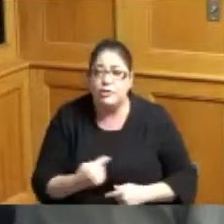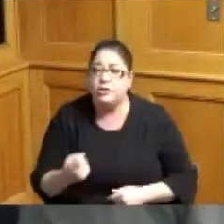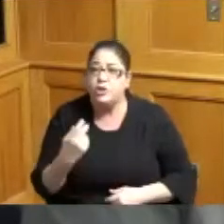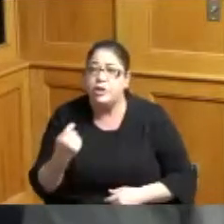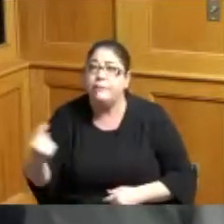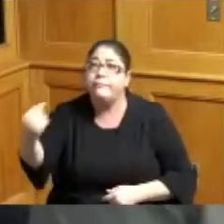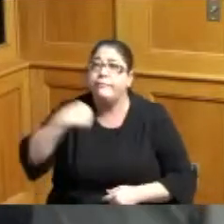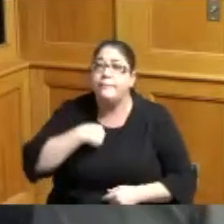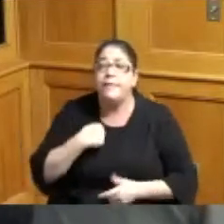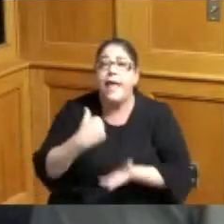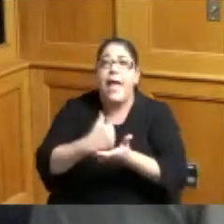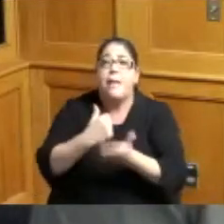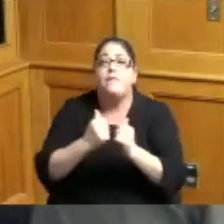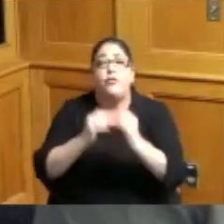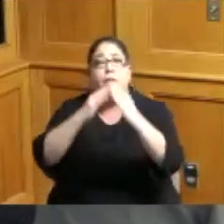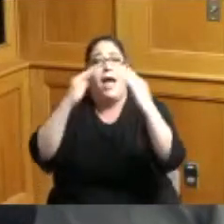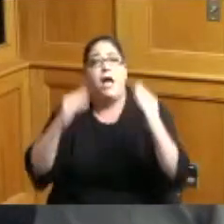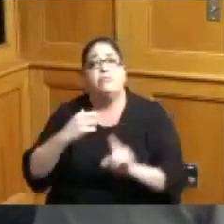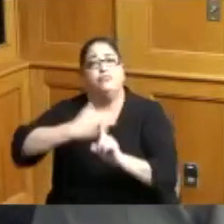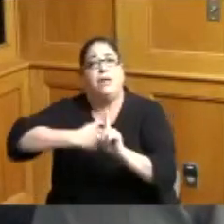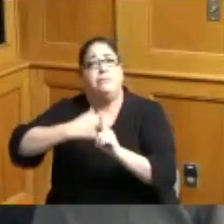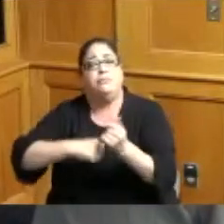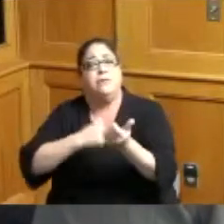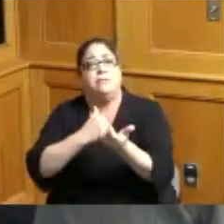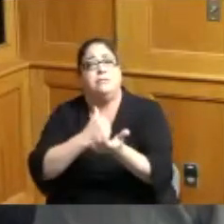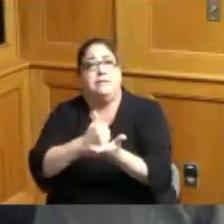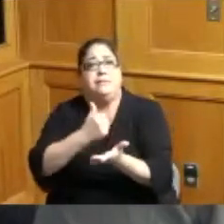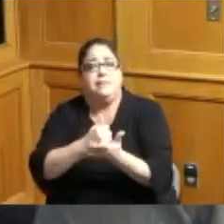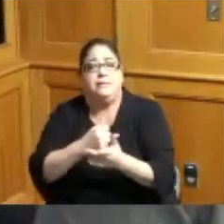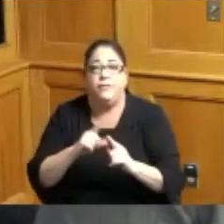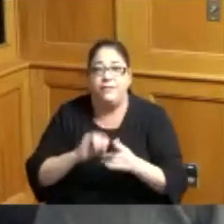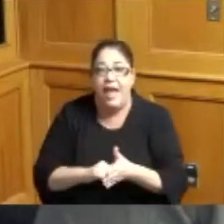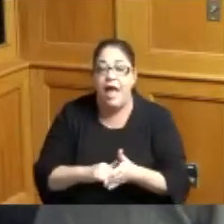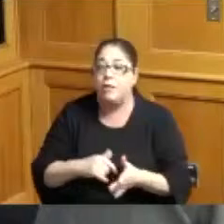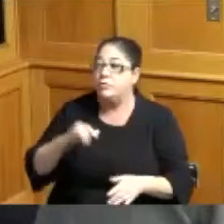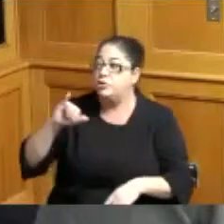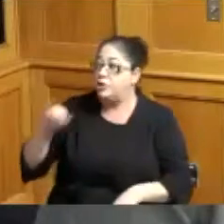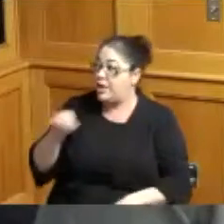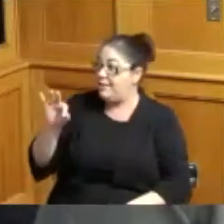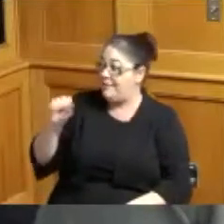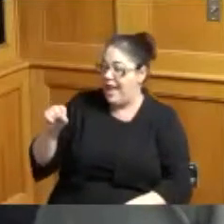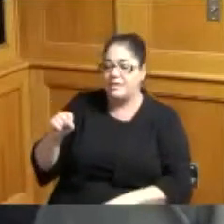assistance but when she got there thanks to jobs family services that was sitting down with her